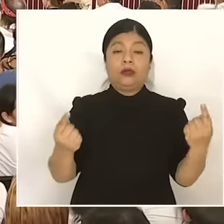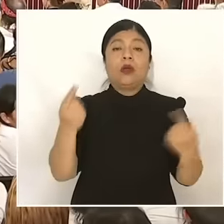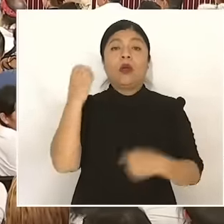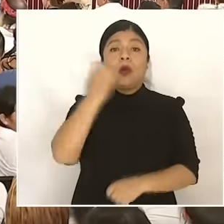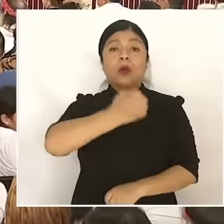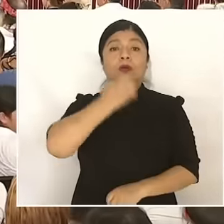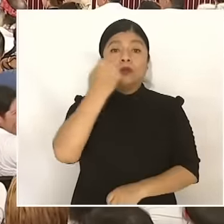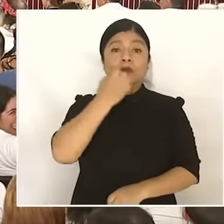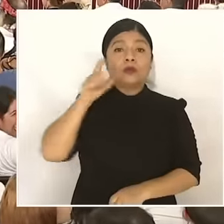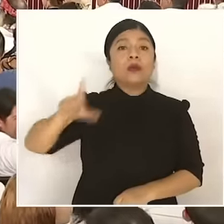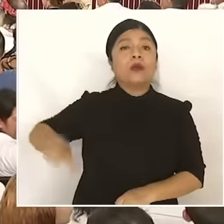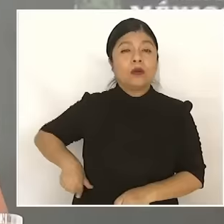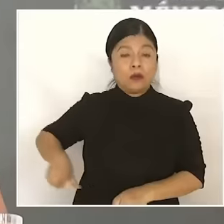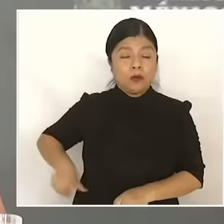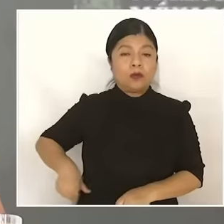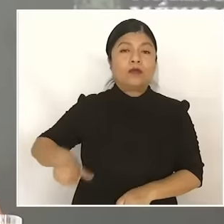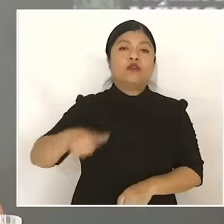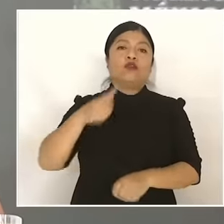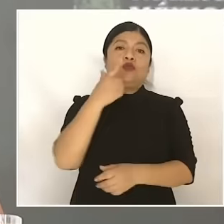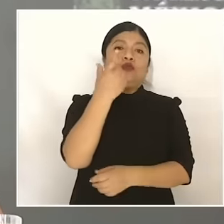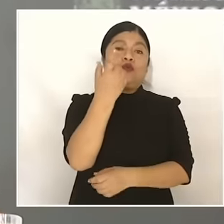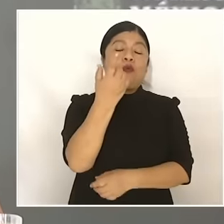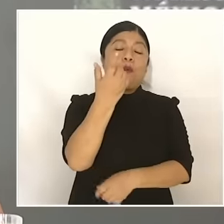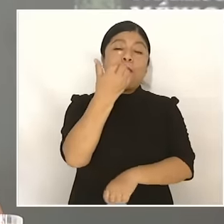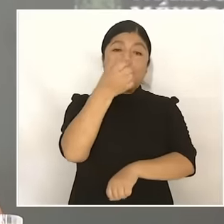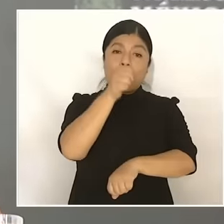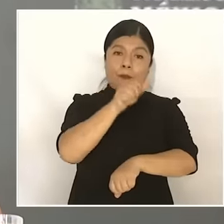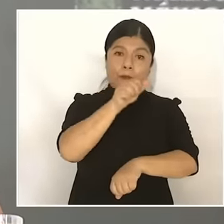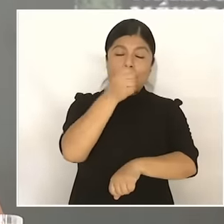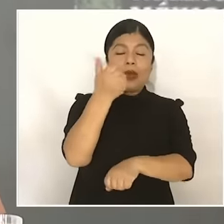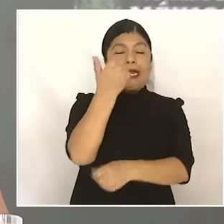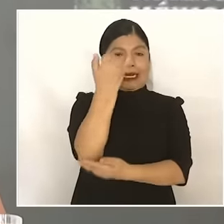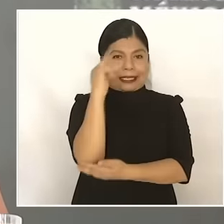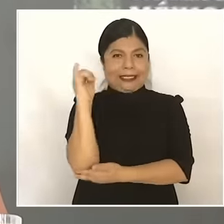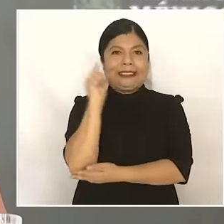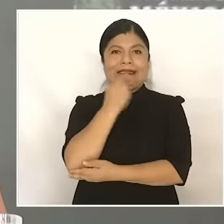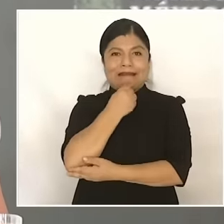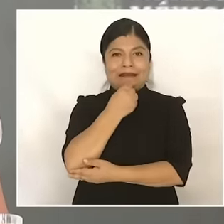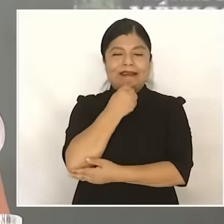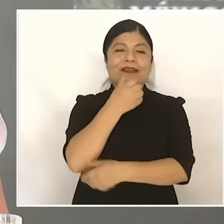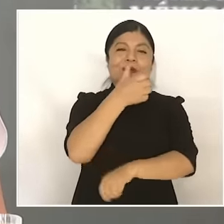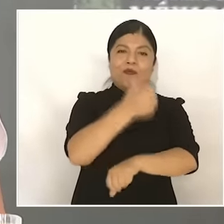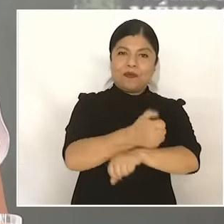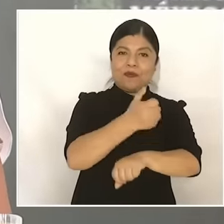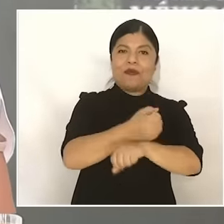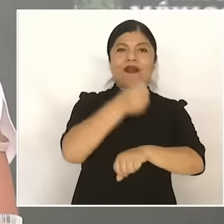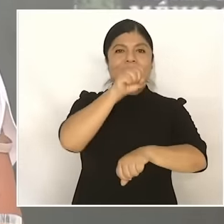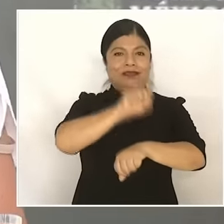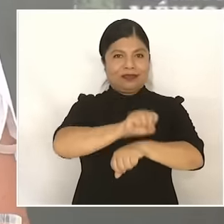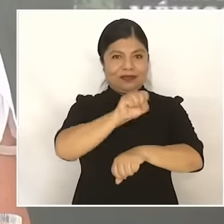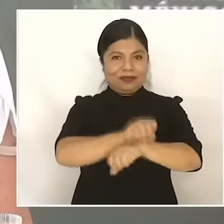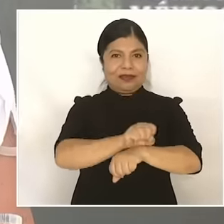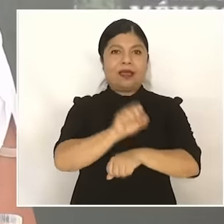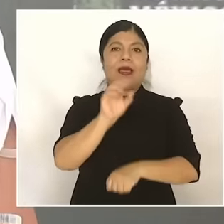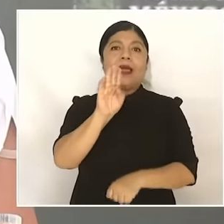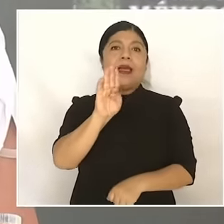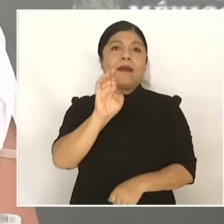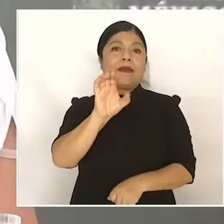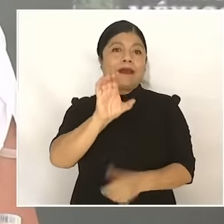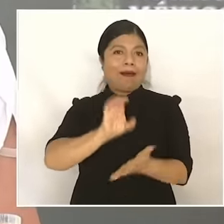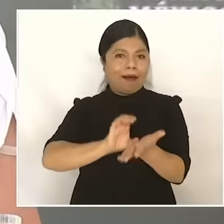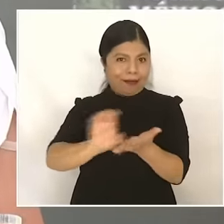and secondary schools are going to have a scholarship, and all of them are not going to stay. none without a scholarship because